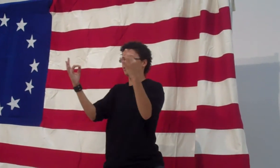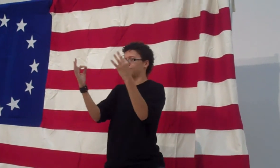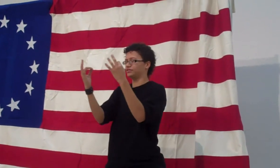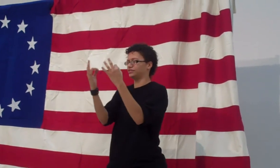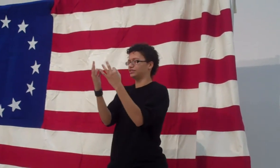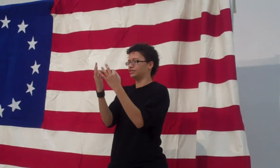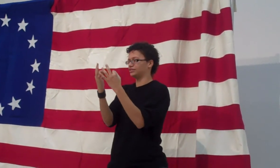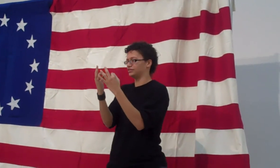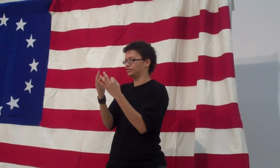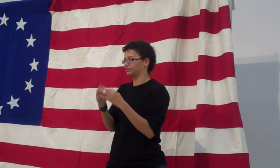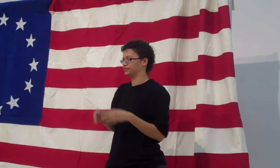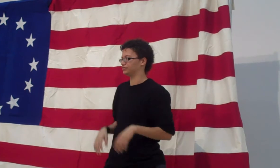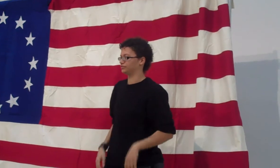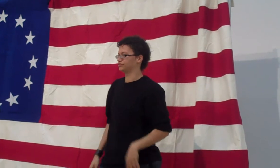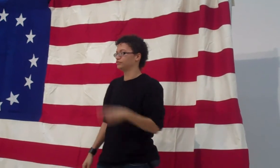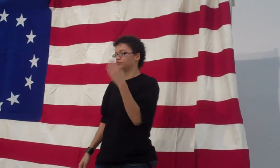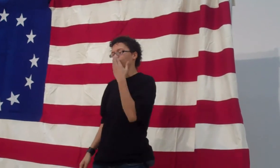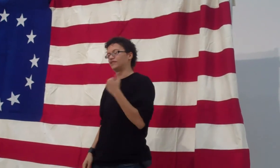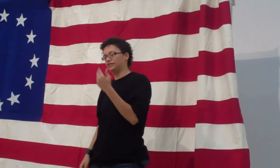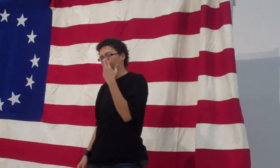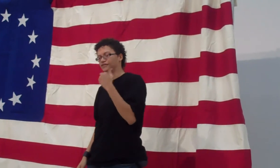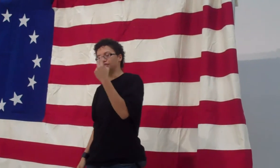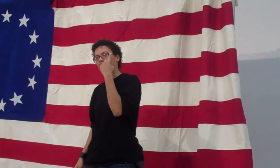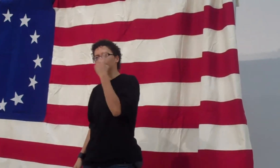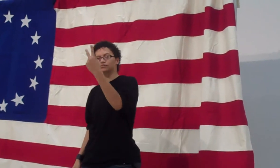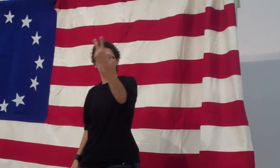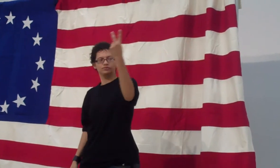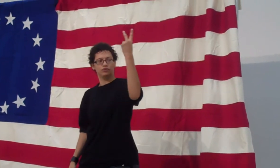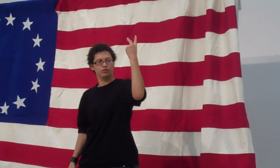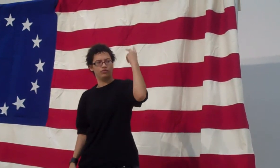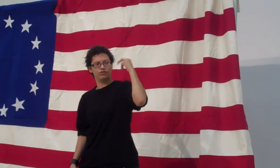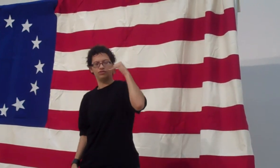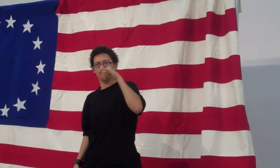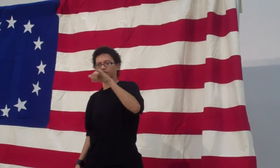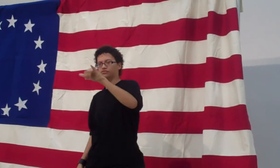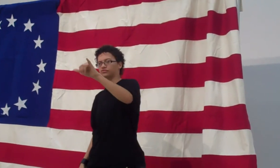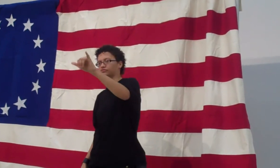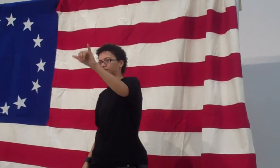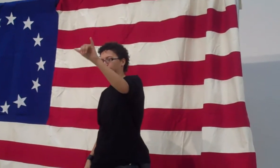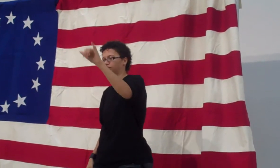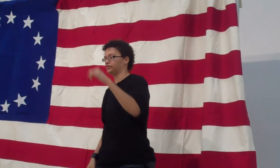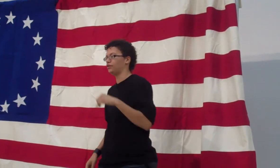Home-cooked meals with my family. Sweet tasting memories.